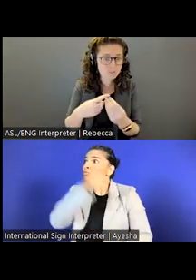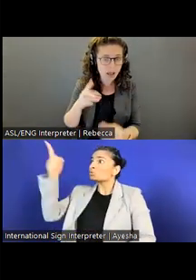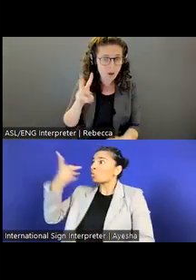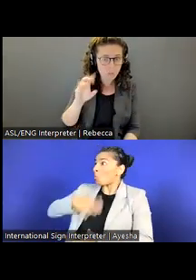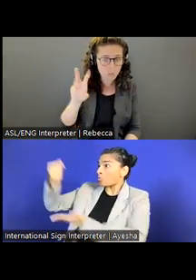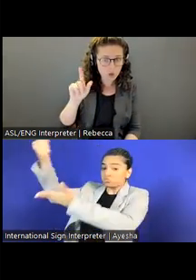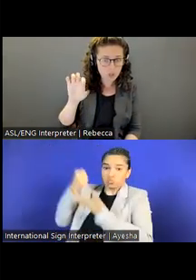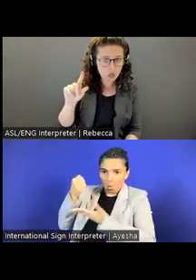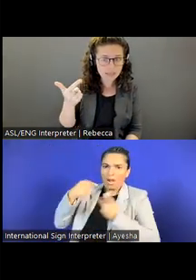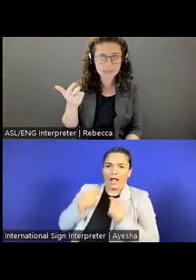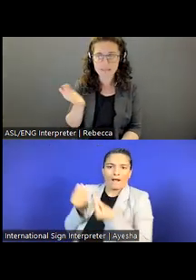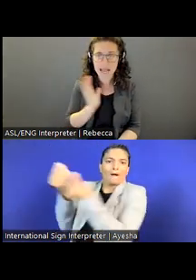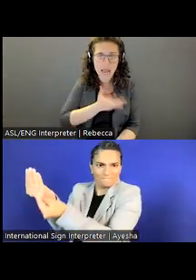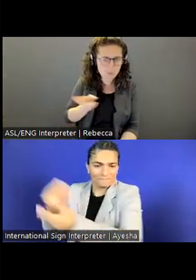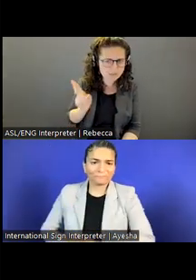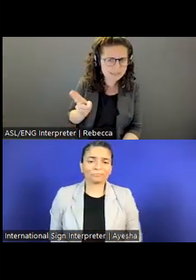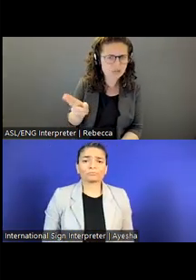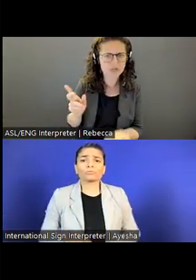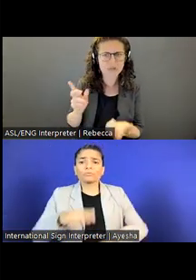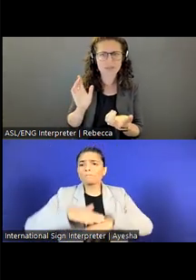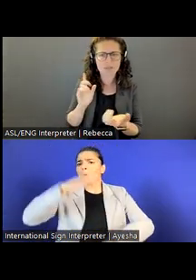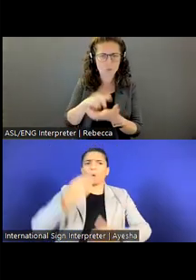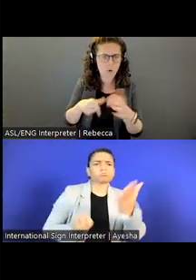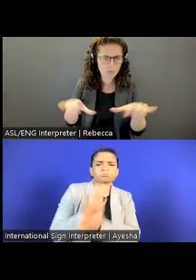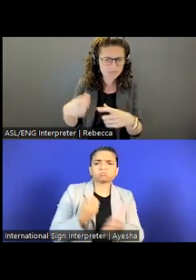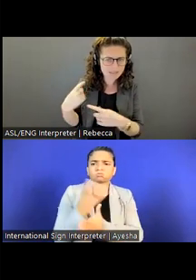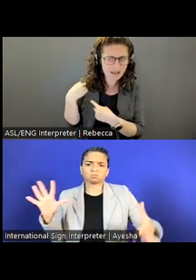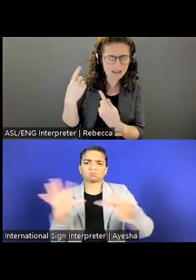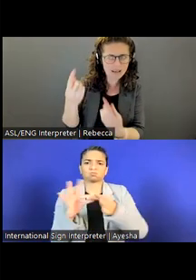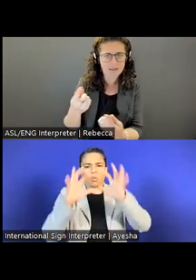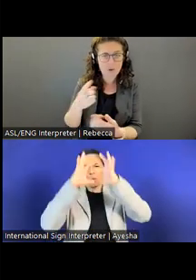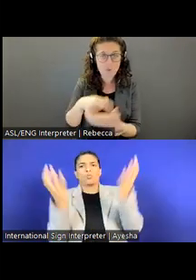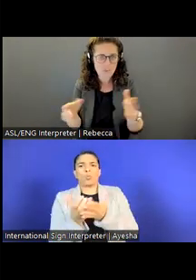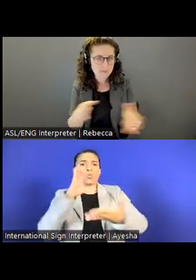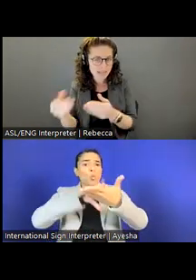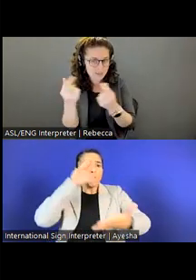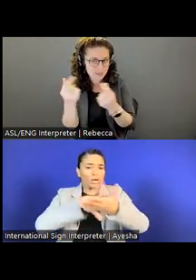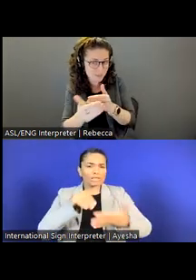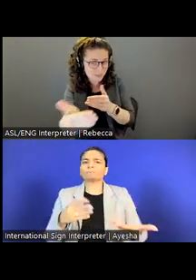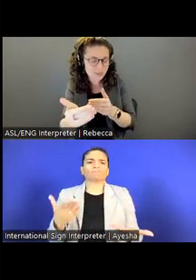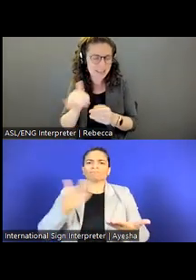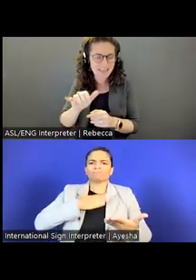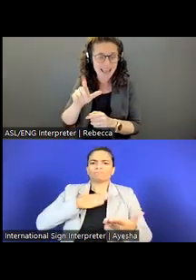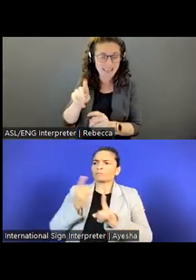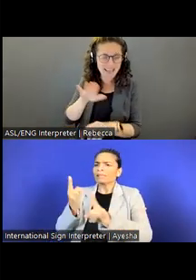been, how we've got here, and where we're heading, feel free to click on the link on the slide.